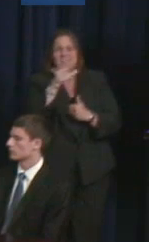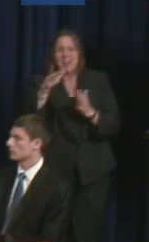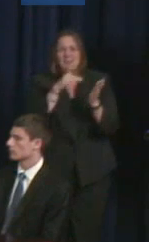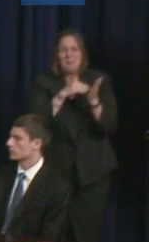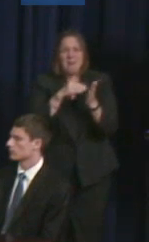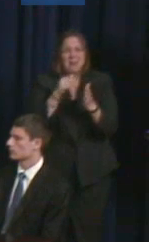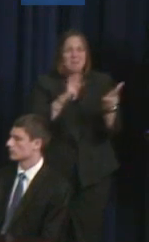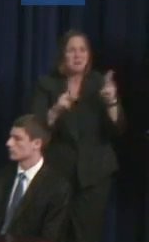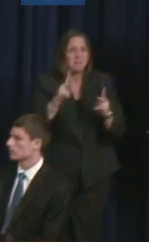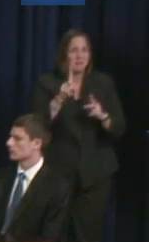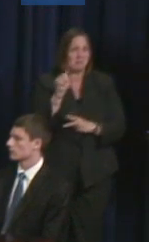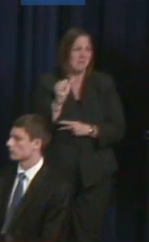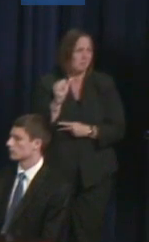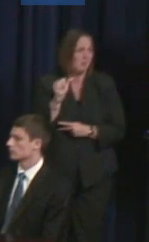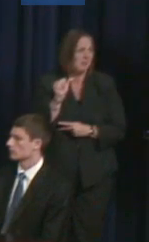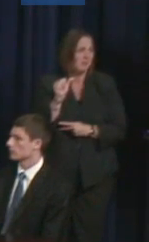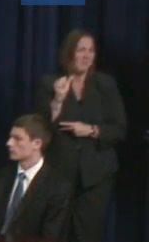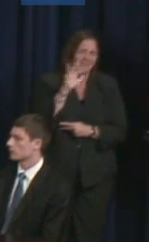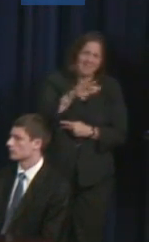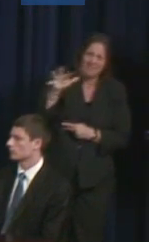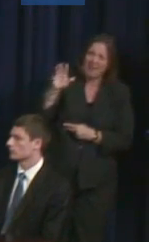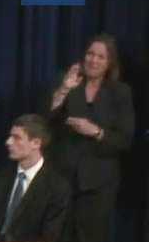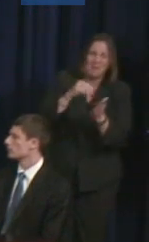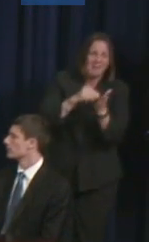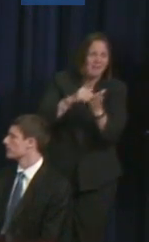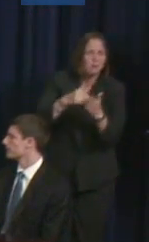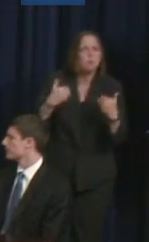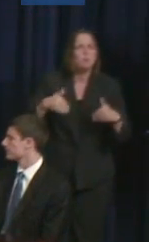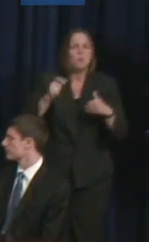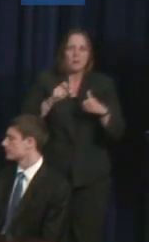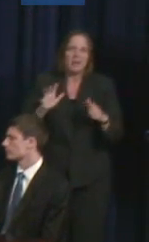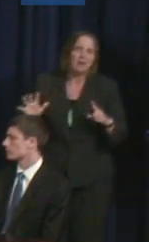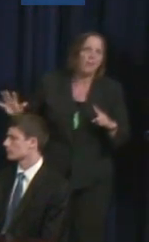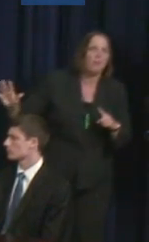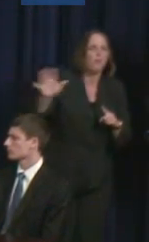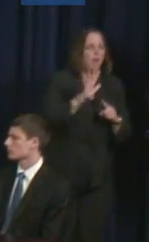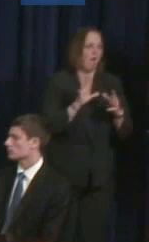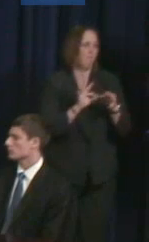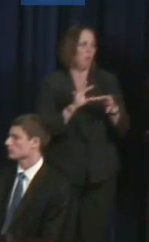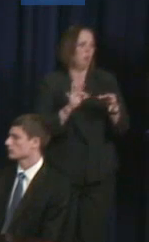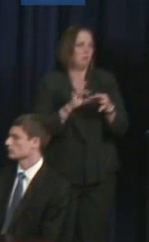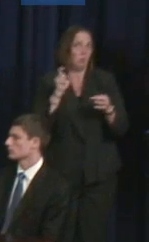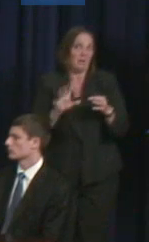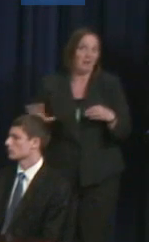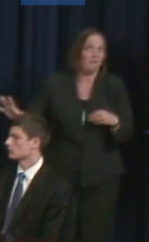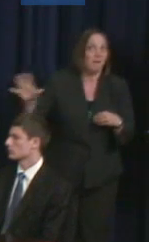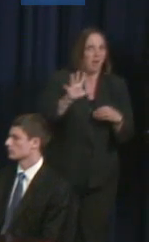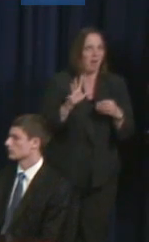and their friends and family giving voice, not just to the problems, but to the solutions.